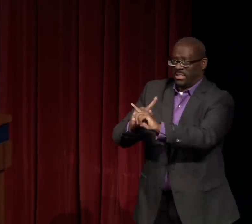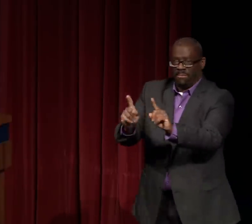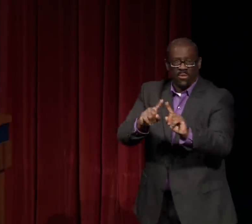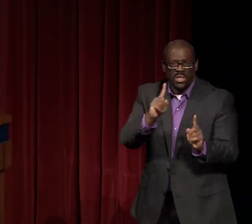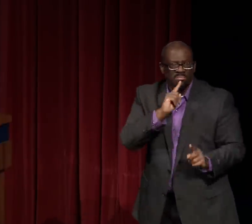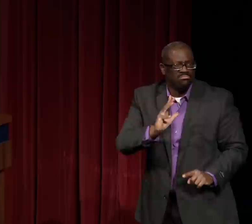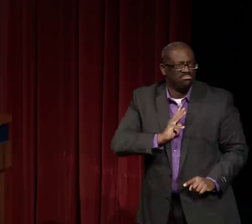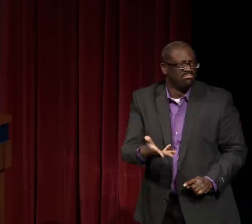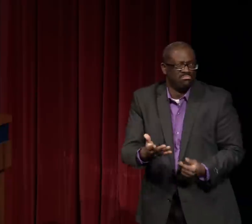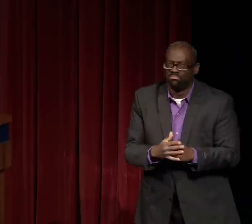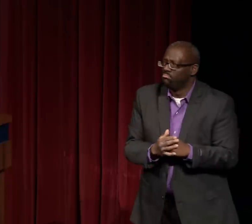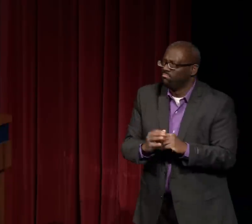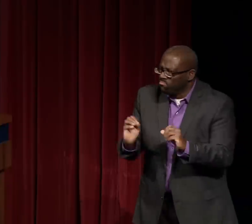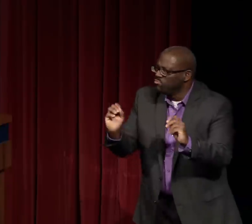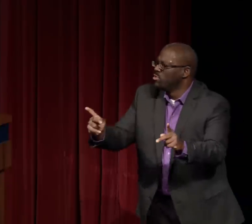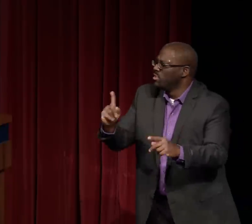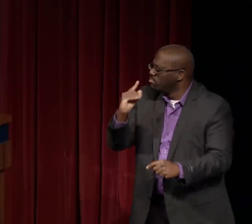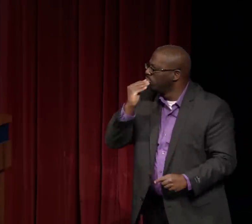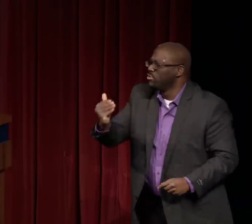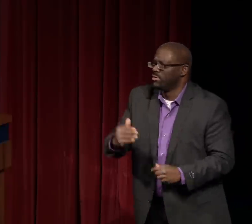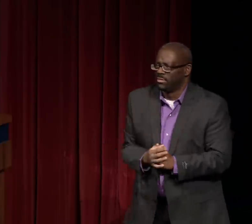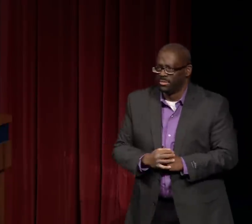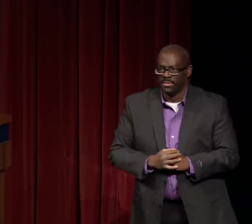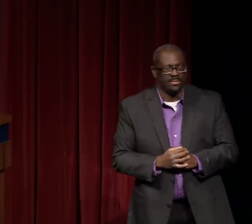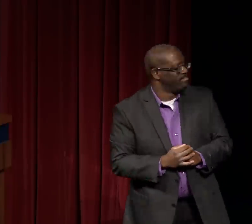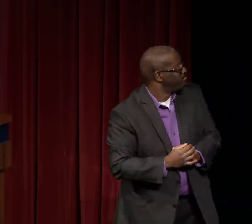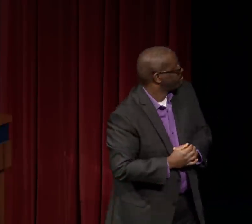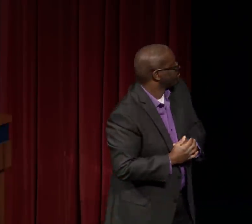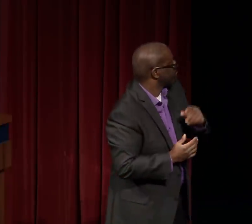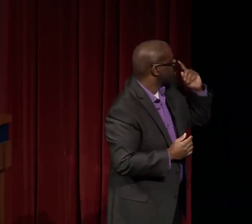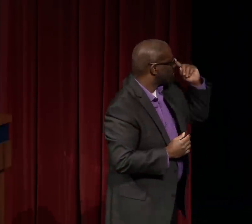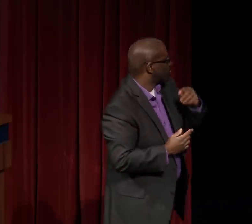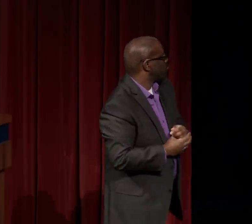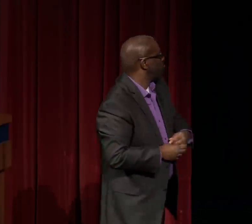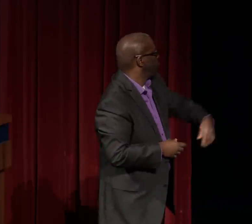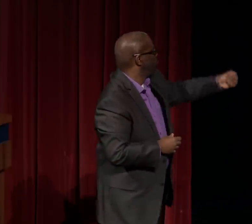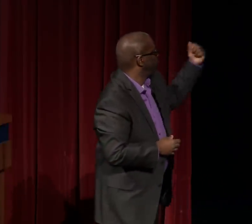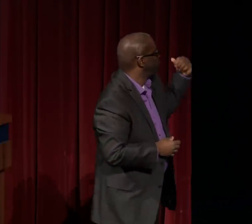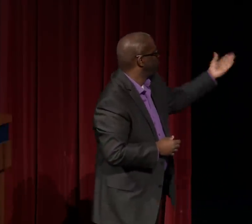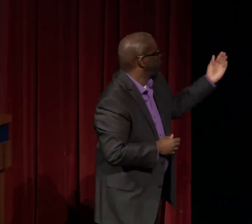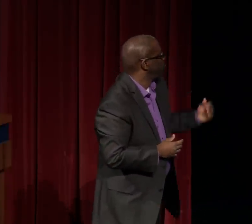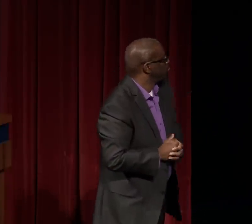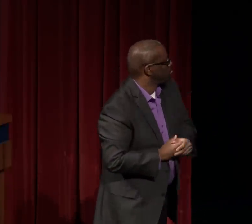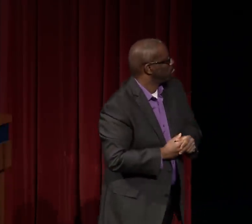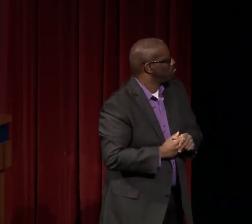and that is changing. We are beginning to truly appreciate the gifts